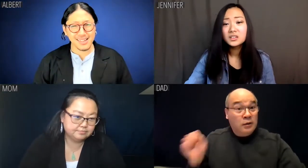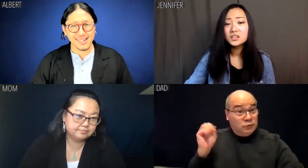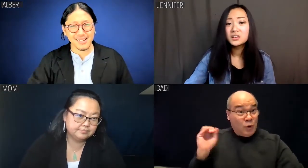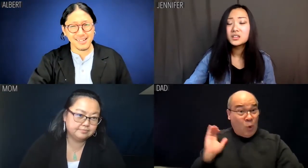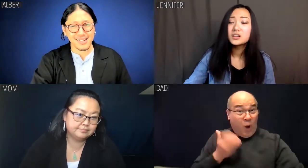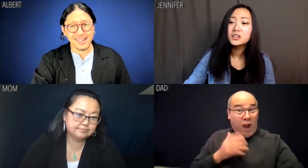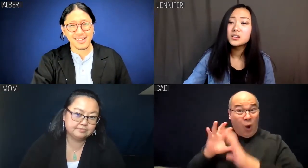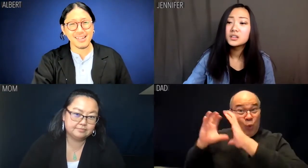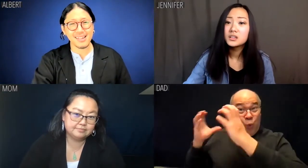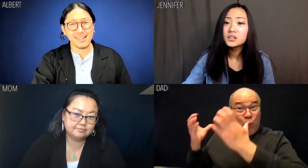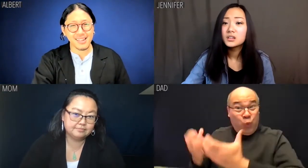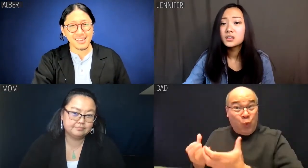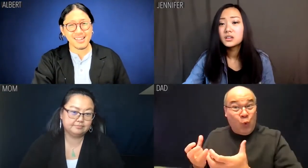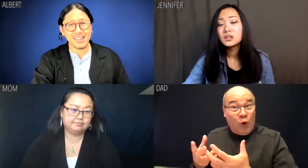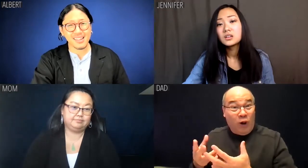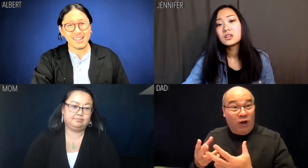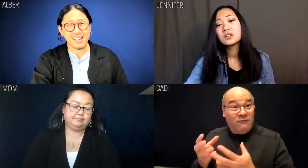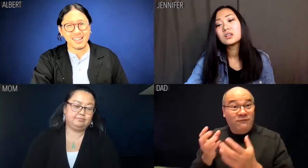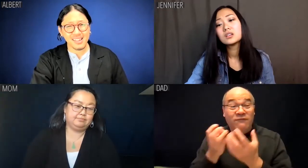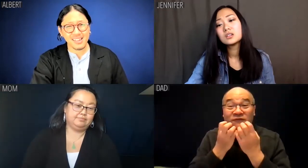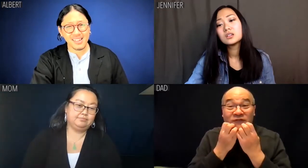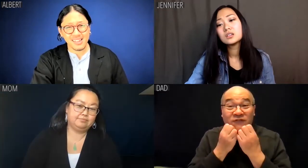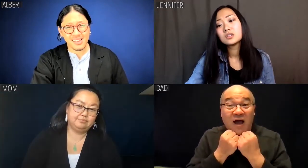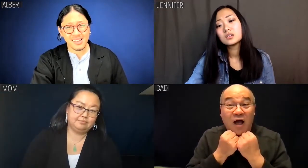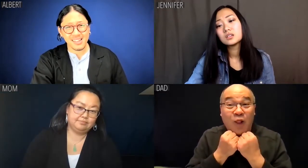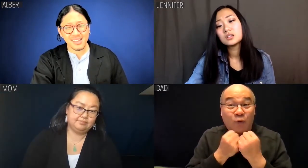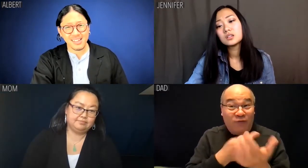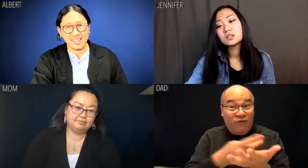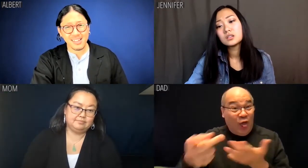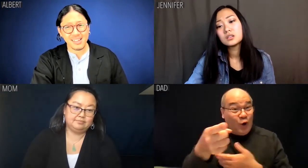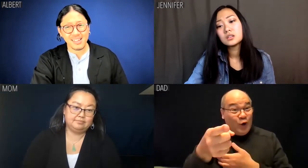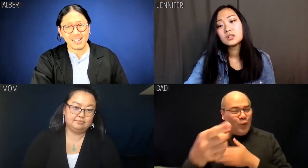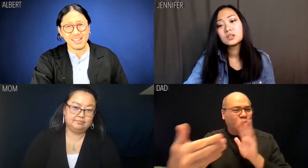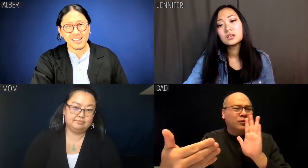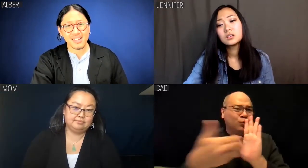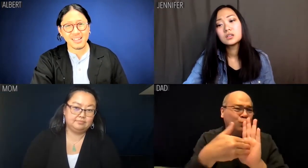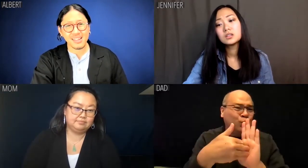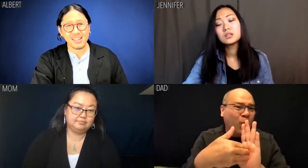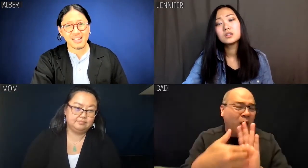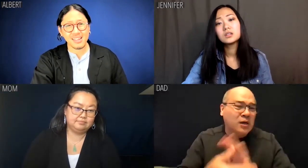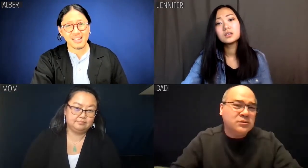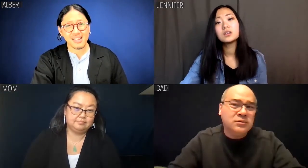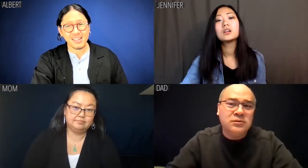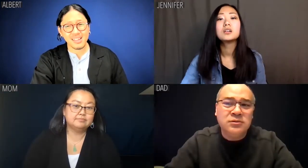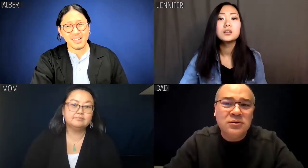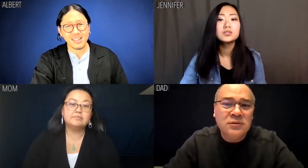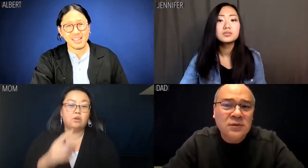Dad: So our old world values have failed you. So sue us.